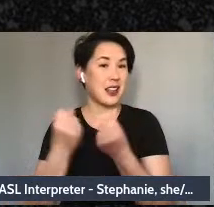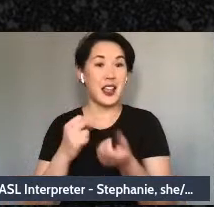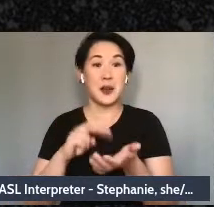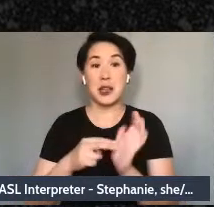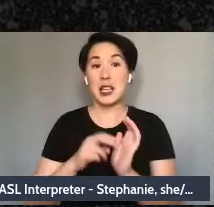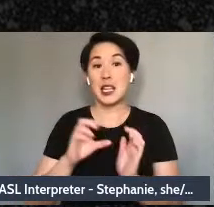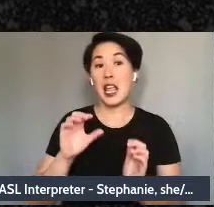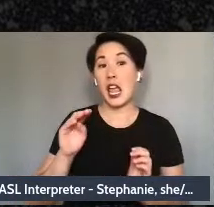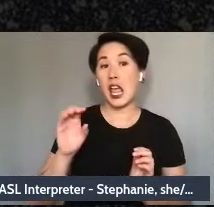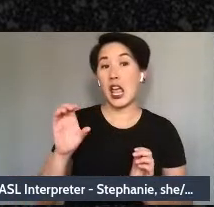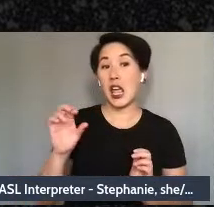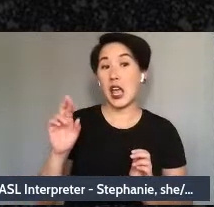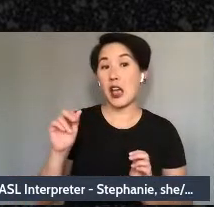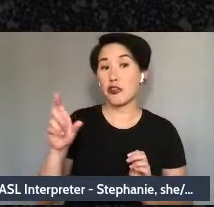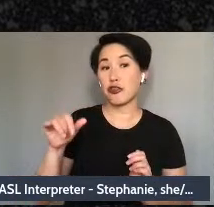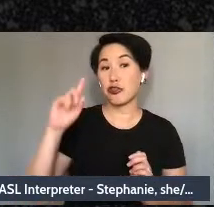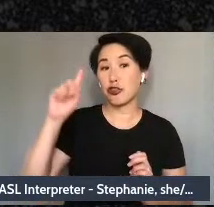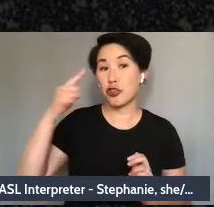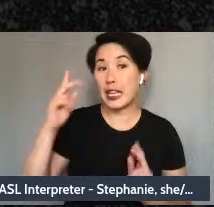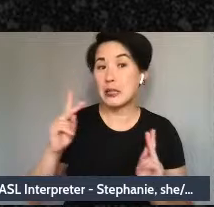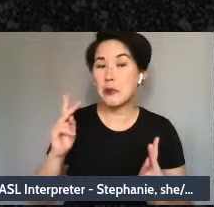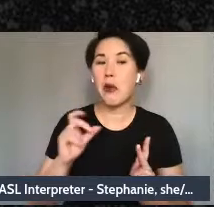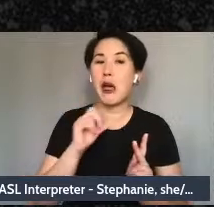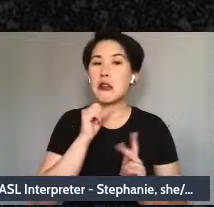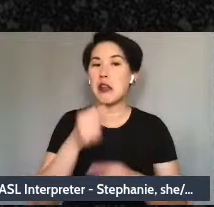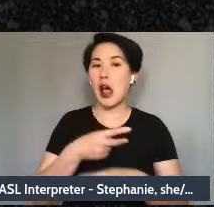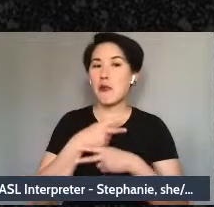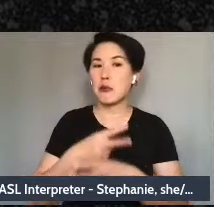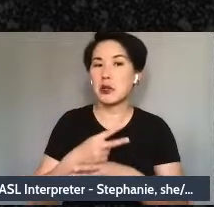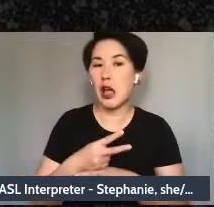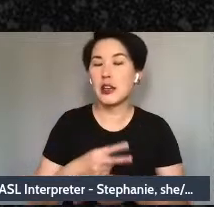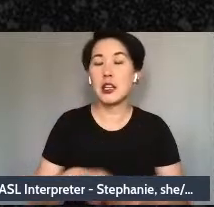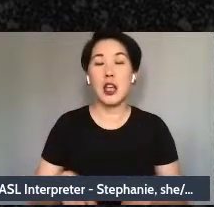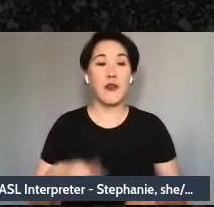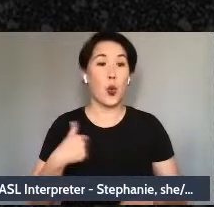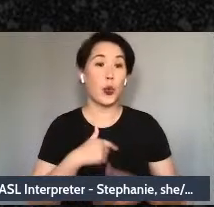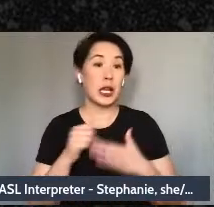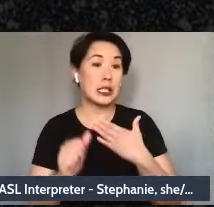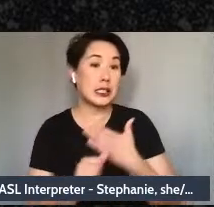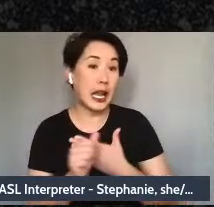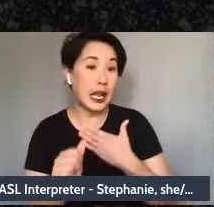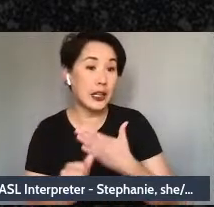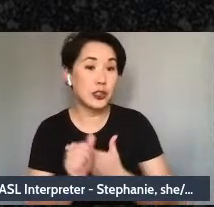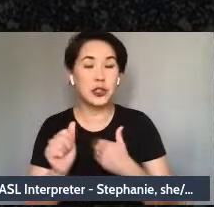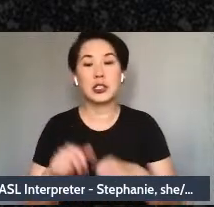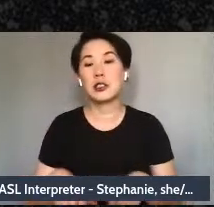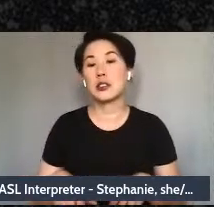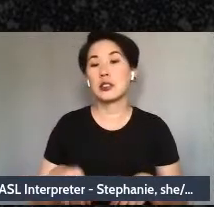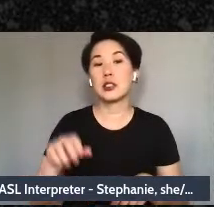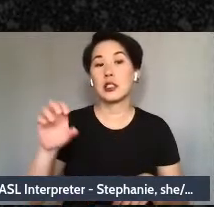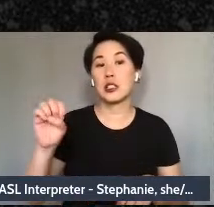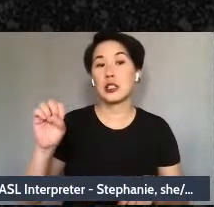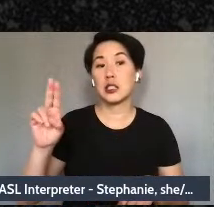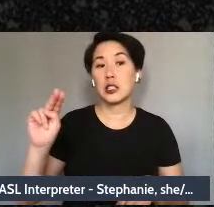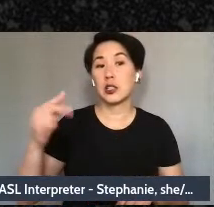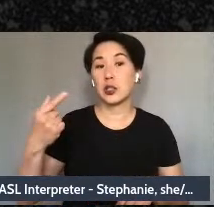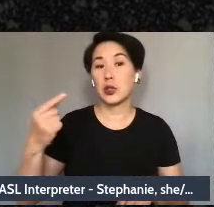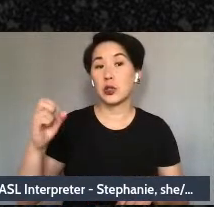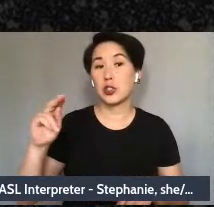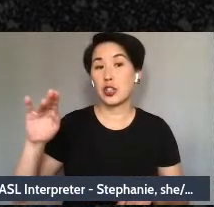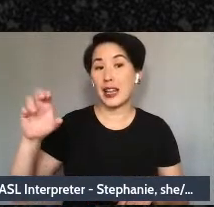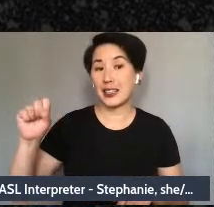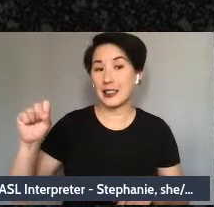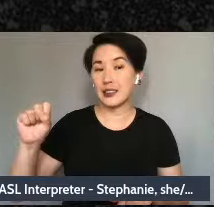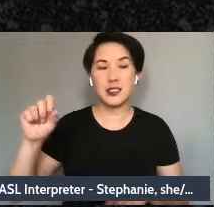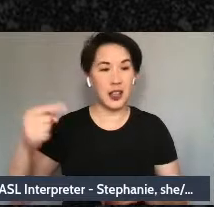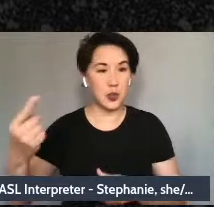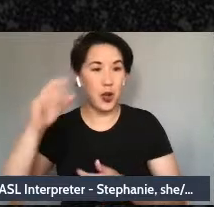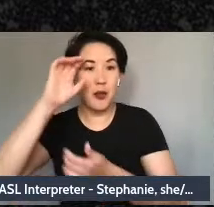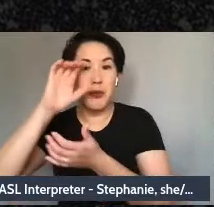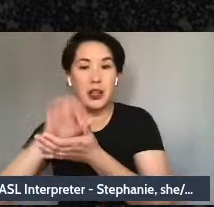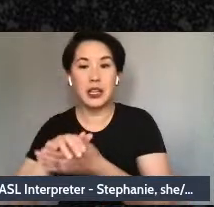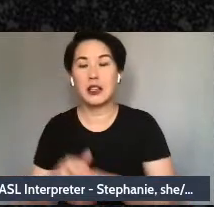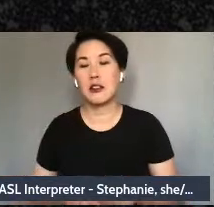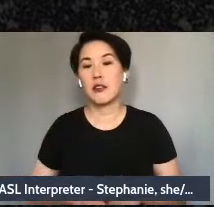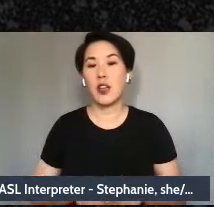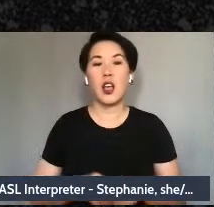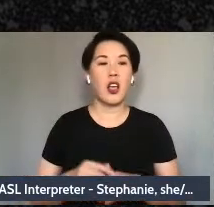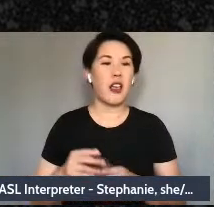crazy people as dangerous, we have um eugenics as a belief, disposability culture and fear.